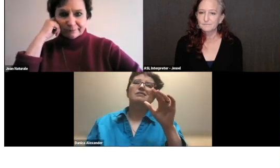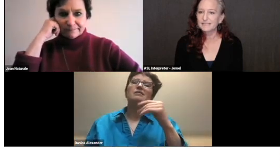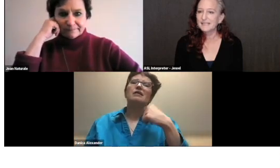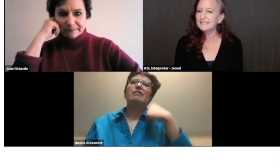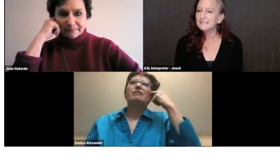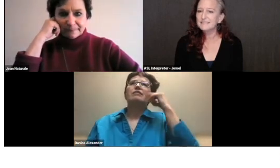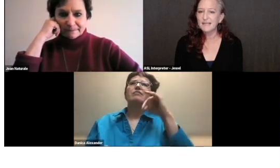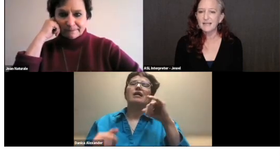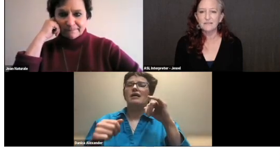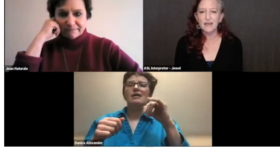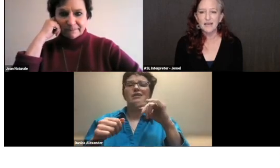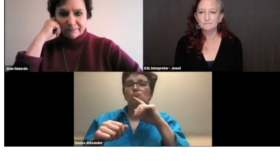I'd like to say that --